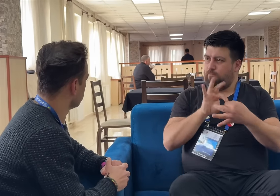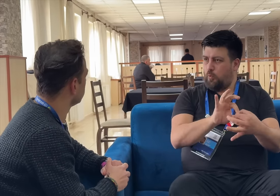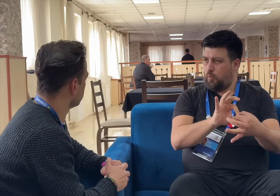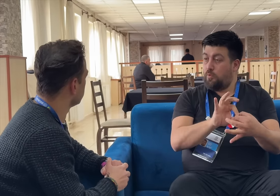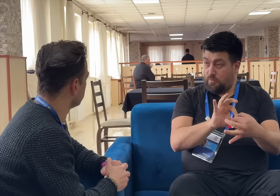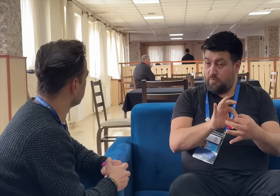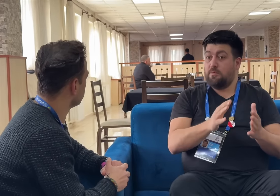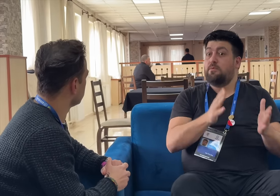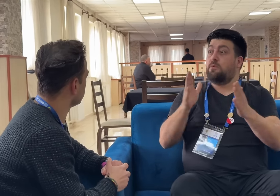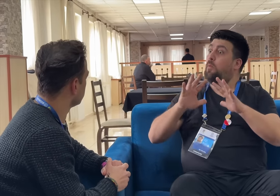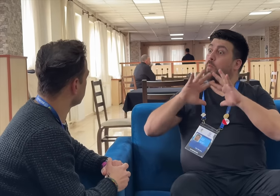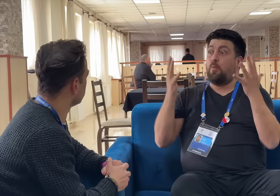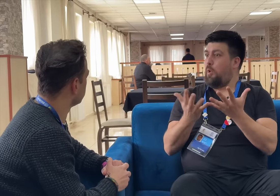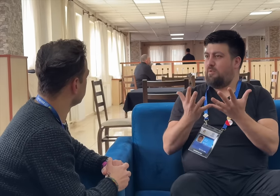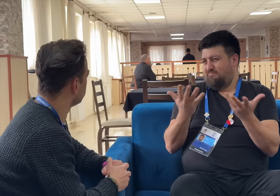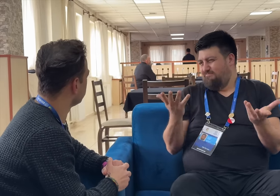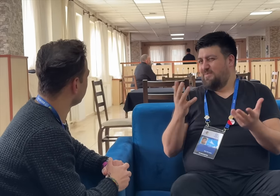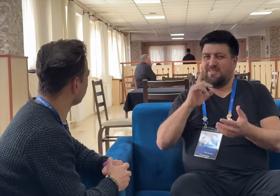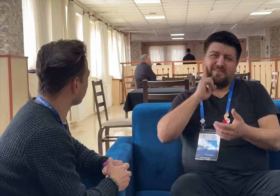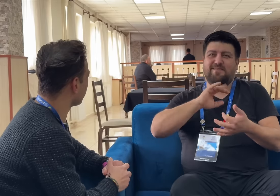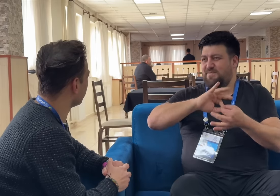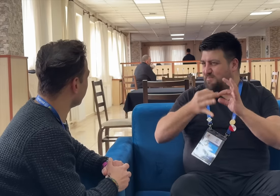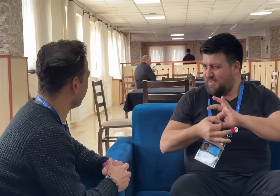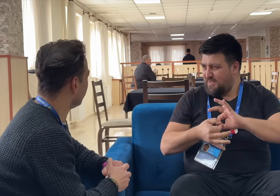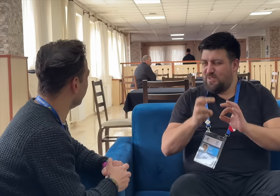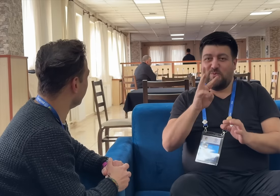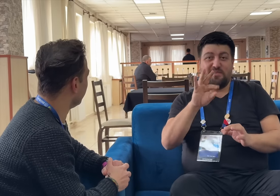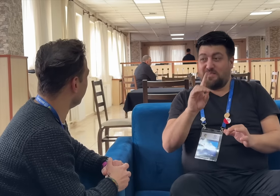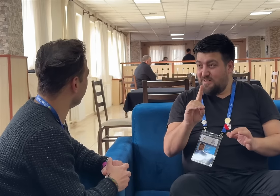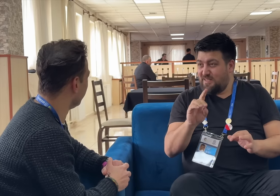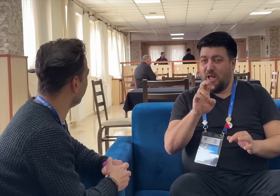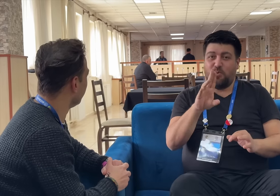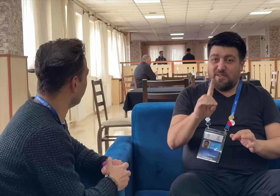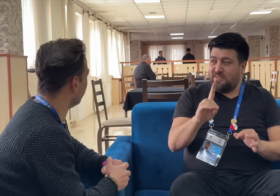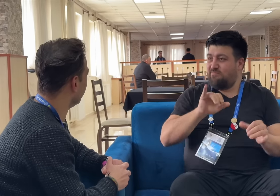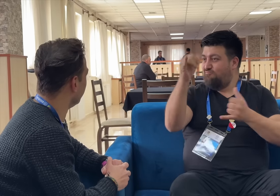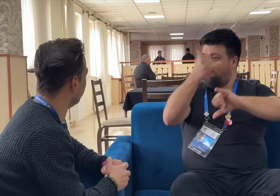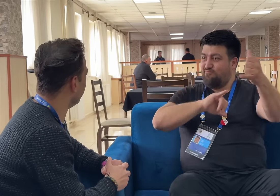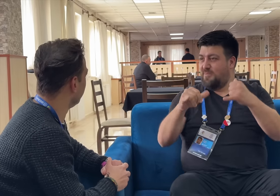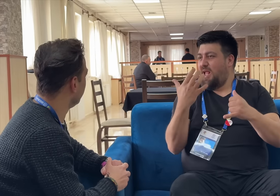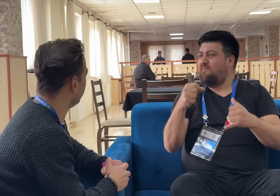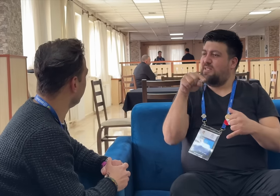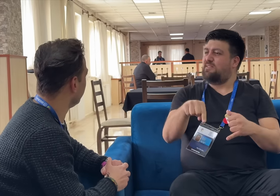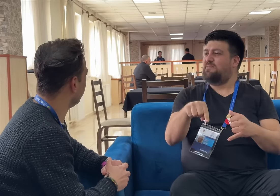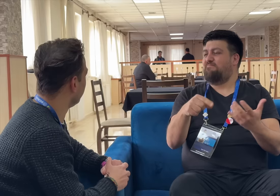of course, Turkish. International Sign can be seen on international flights because there are deaf people attending Deaflympics and events sanctioned by the World Federation of the Deaf (WFD), European Union